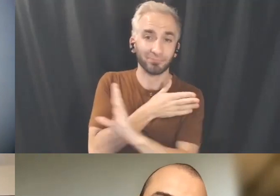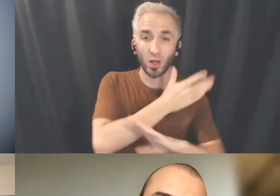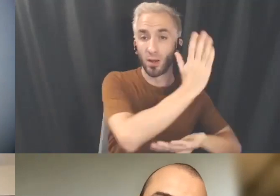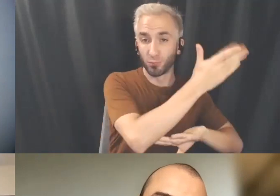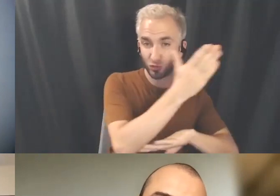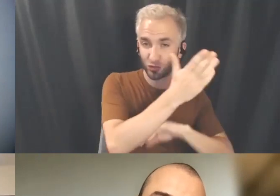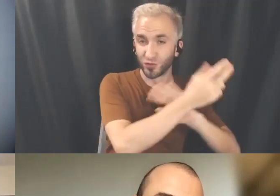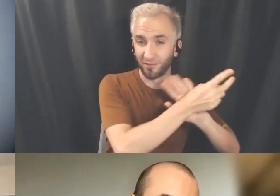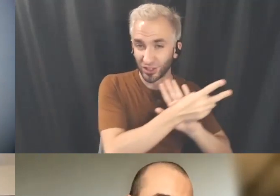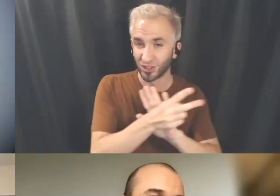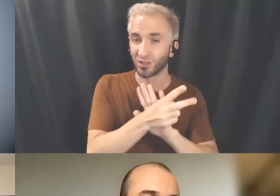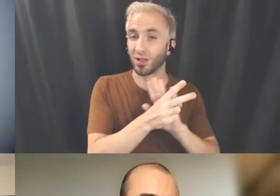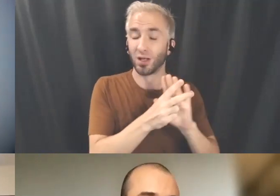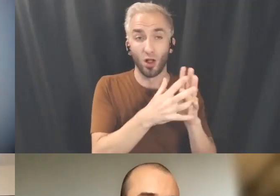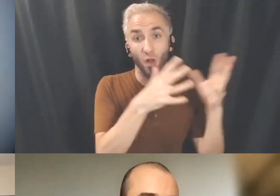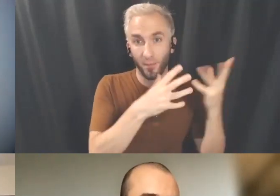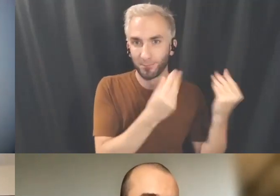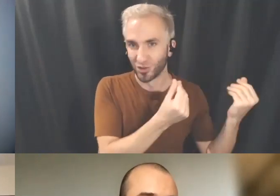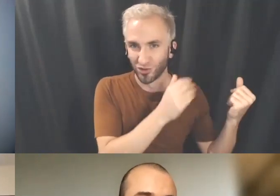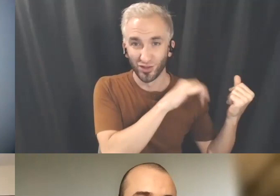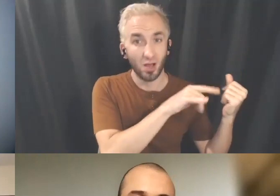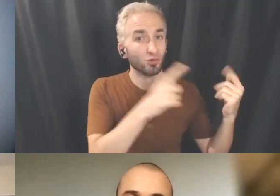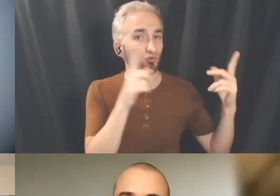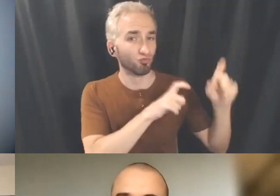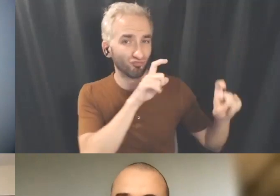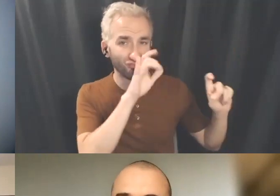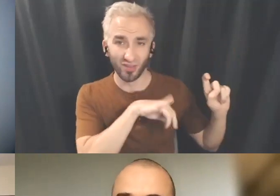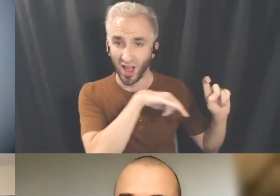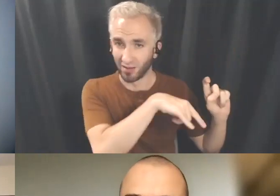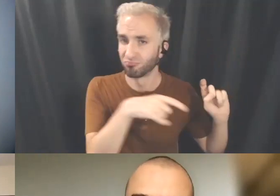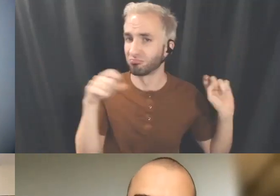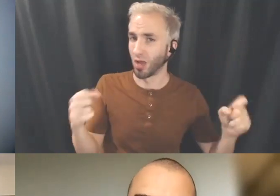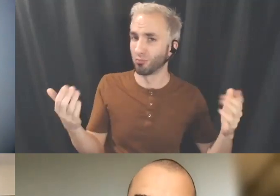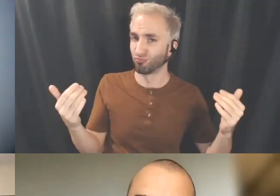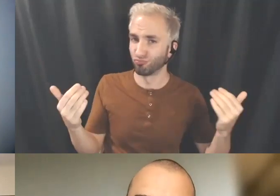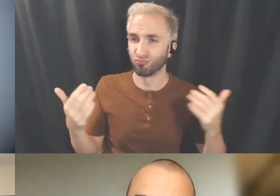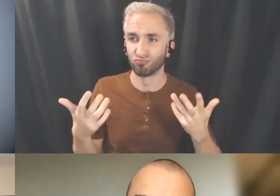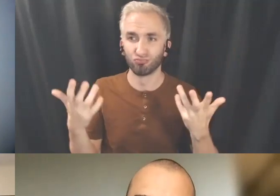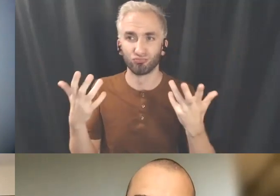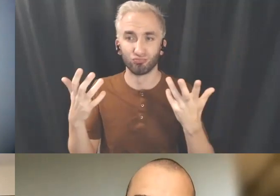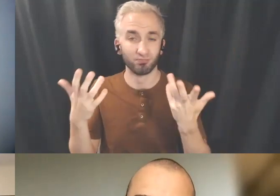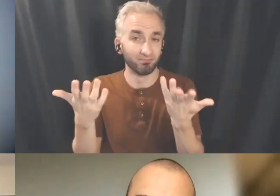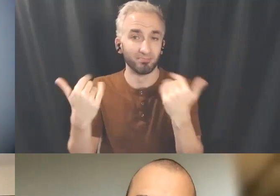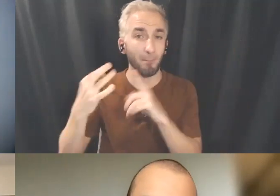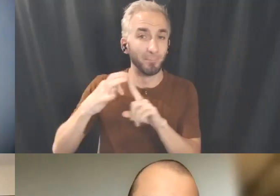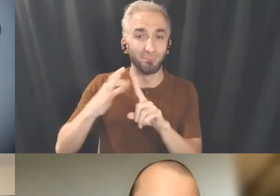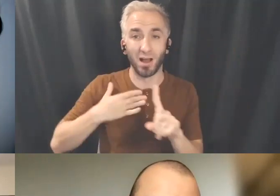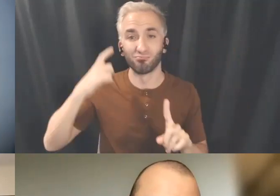There's lots of material so I think it's just a space for y'all to you know, to pick my brain as much as you want.